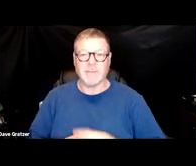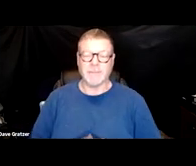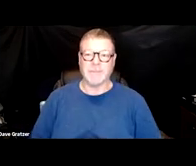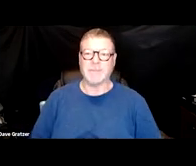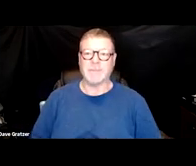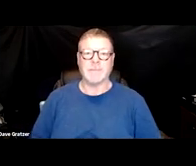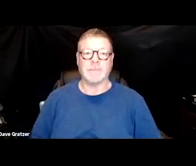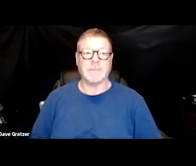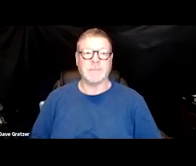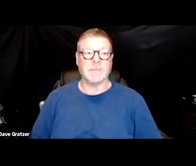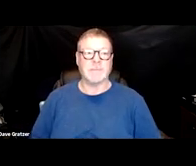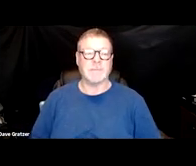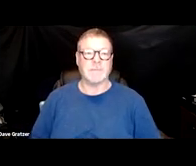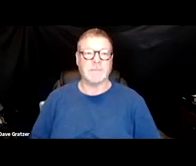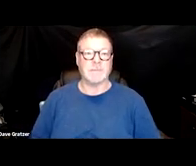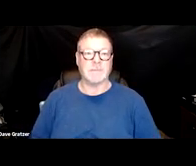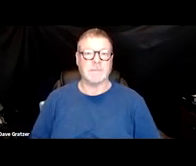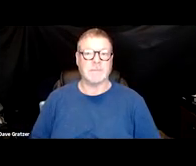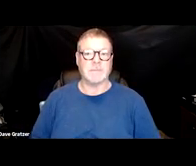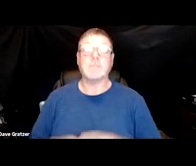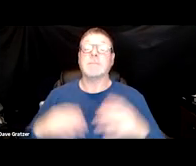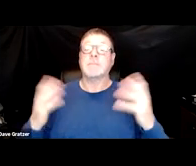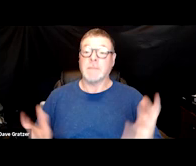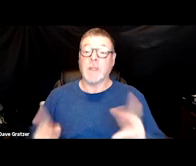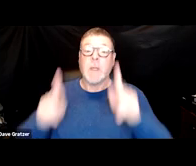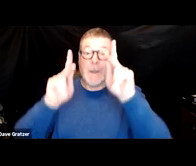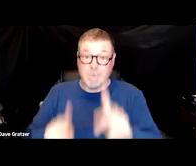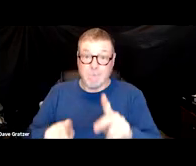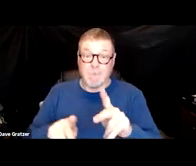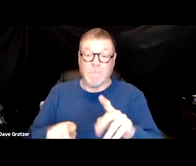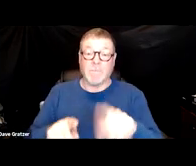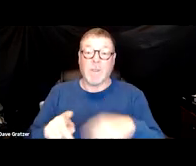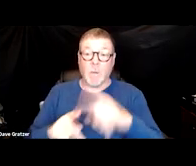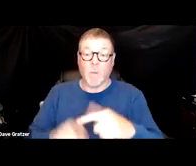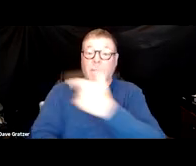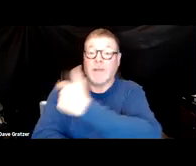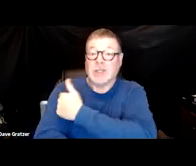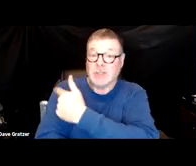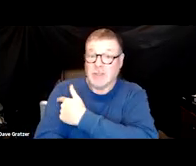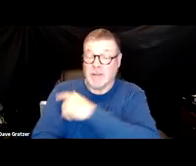So what happens to a person with long COVID when they get a COVID vaccination?